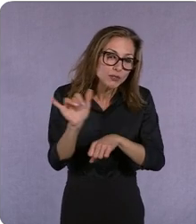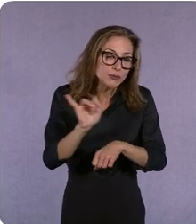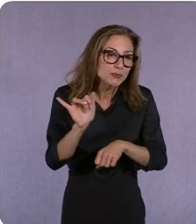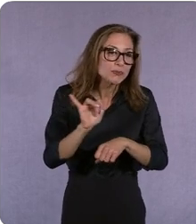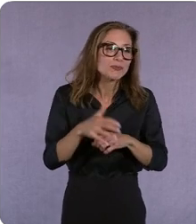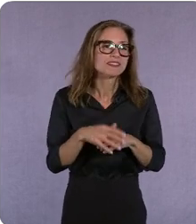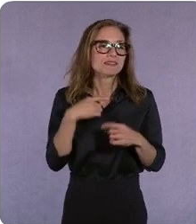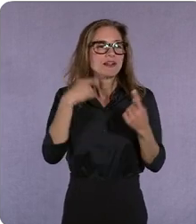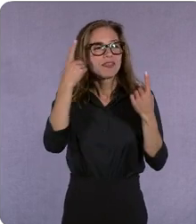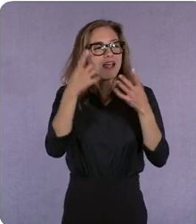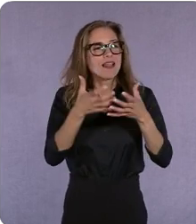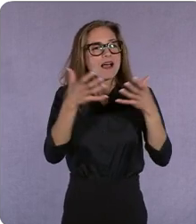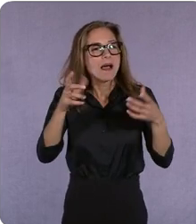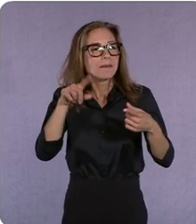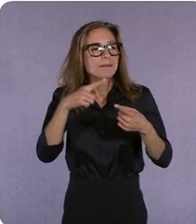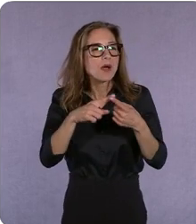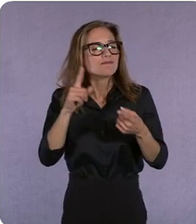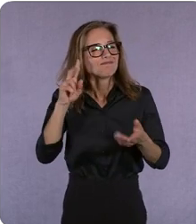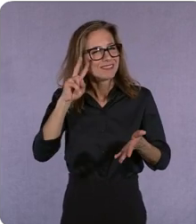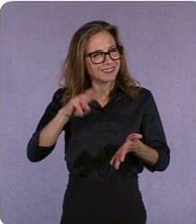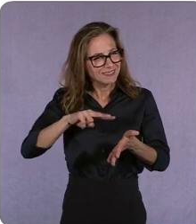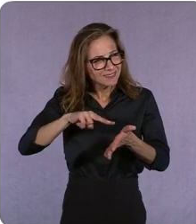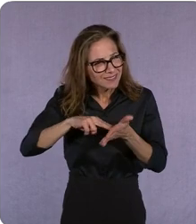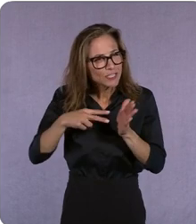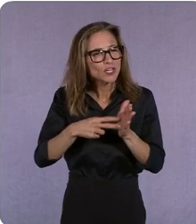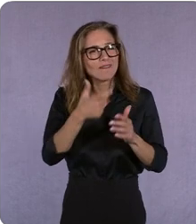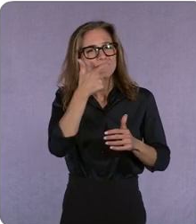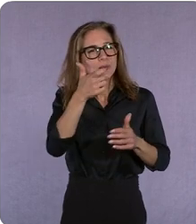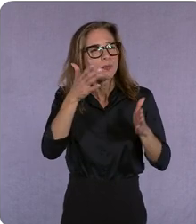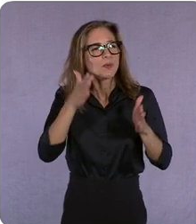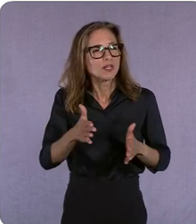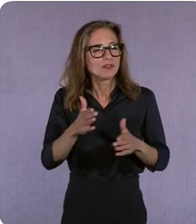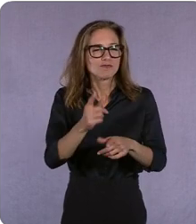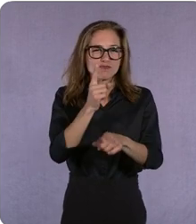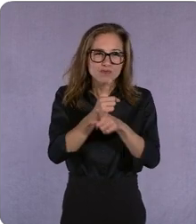the intentional viewer the right story the right time the right platform and that means we have